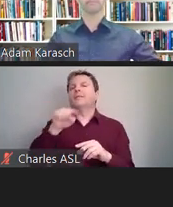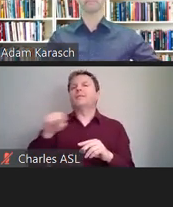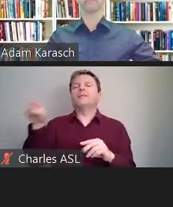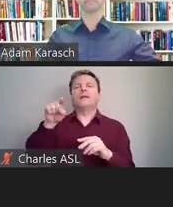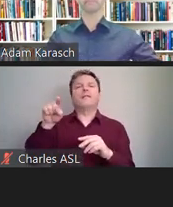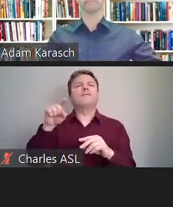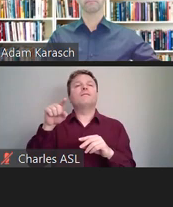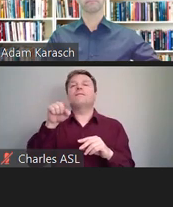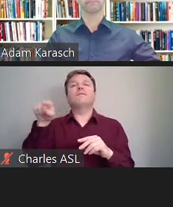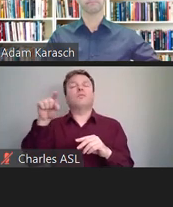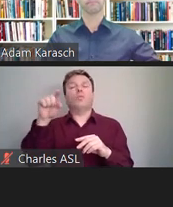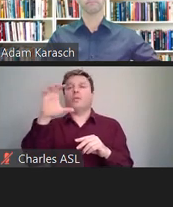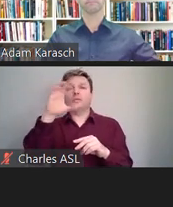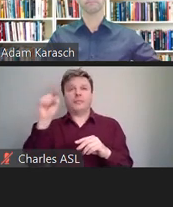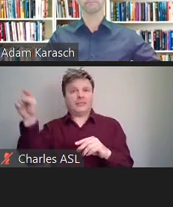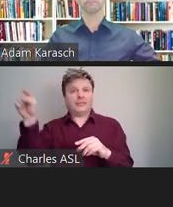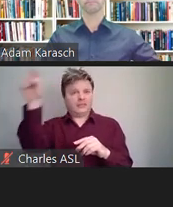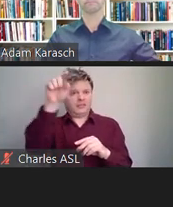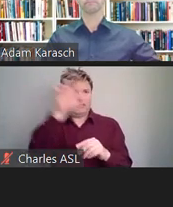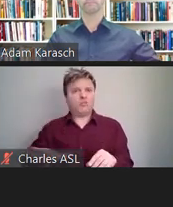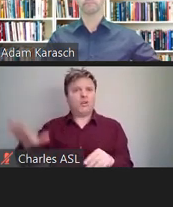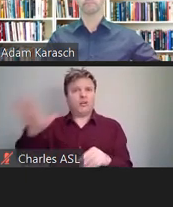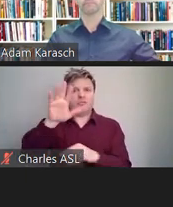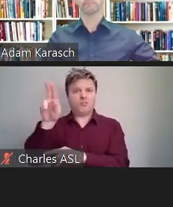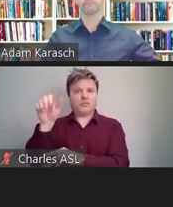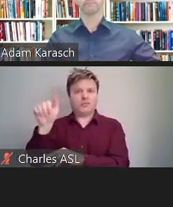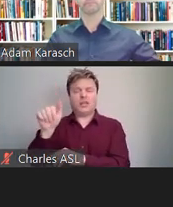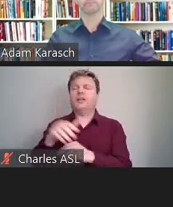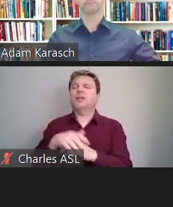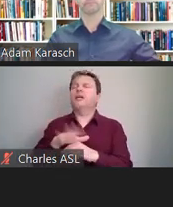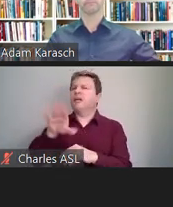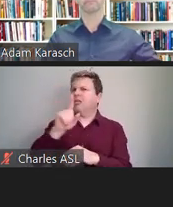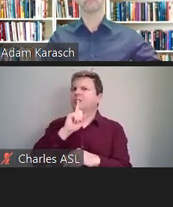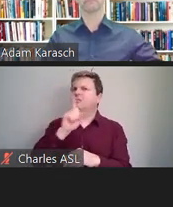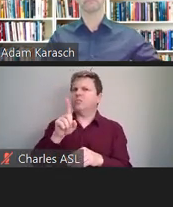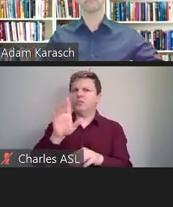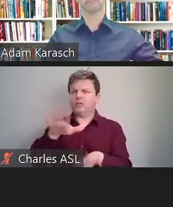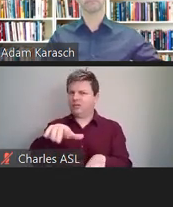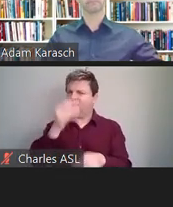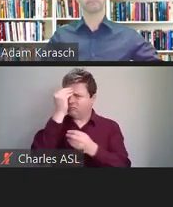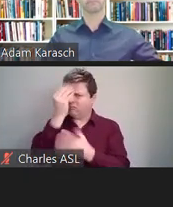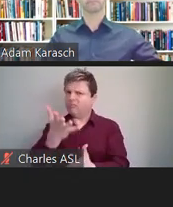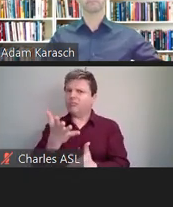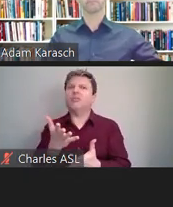That's a really helpful exercise if you've never had it done in your business or your clients have never had it